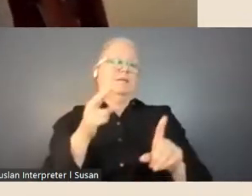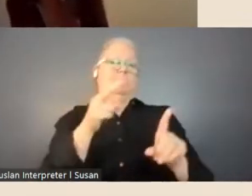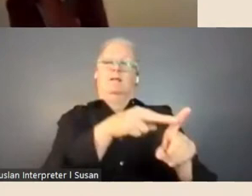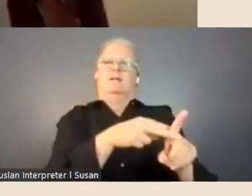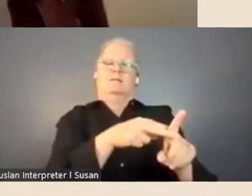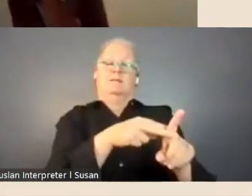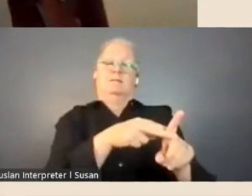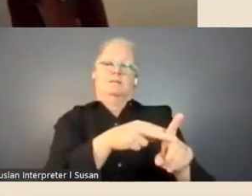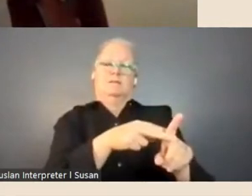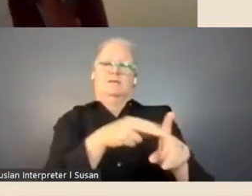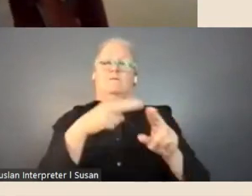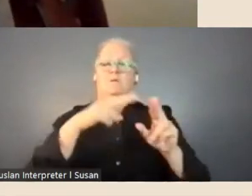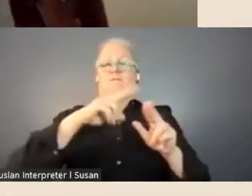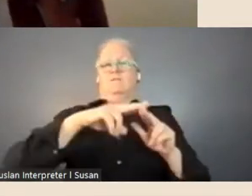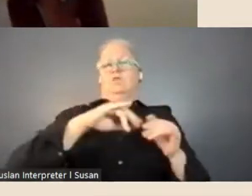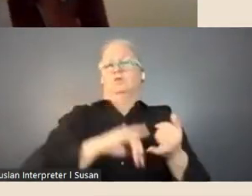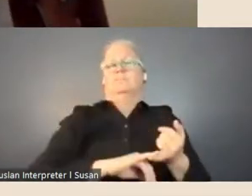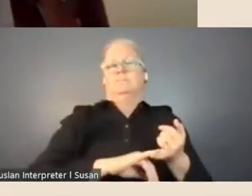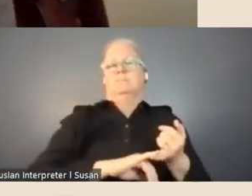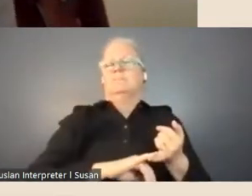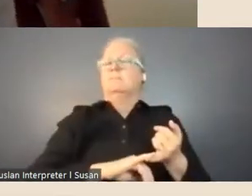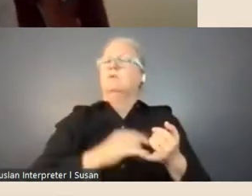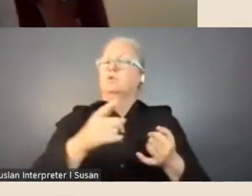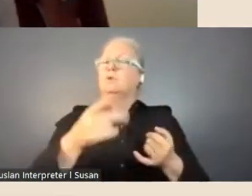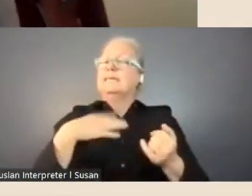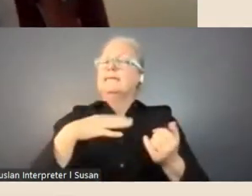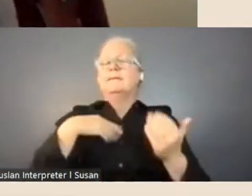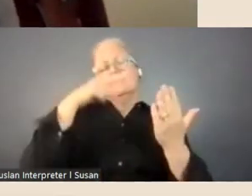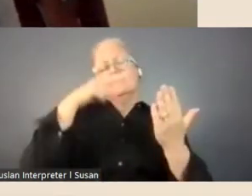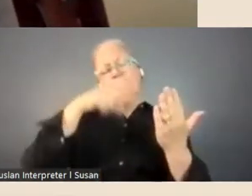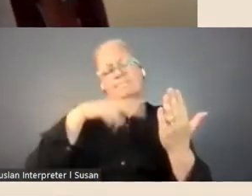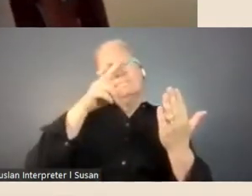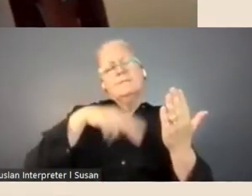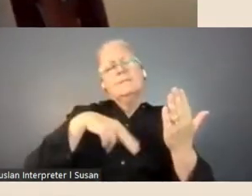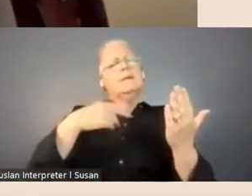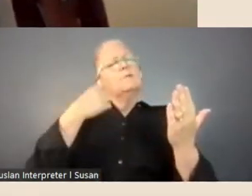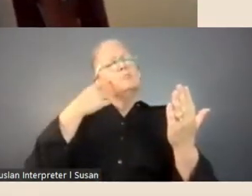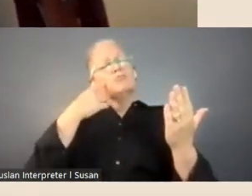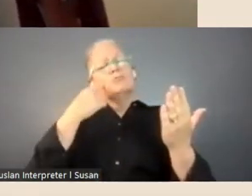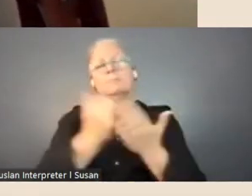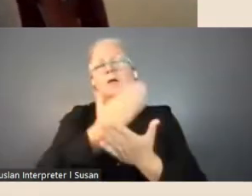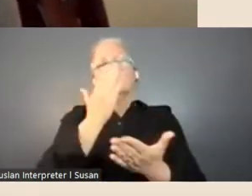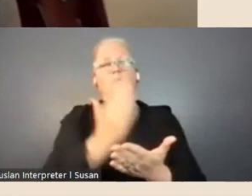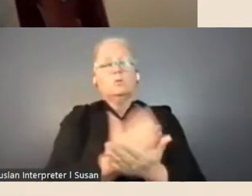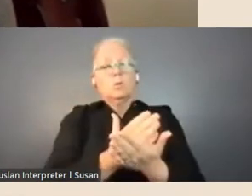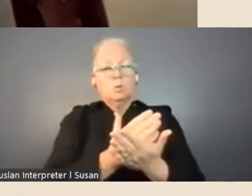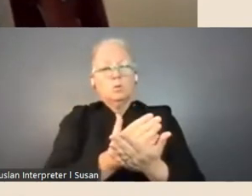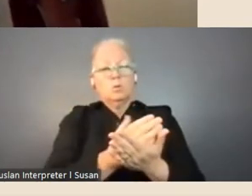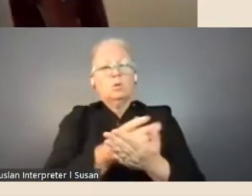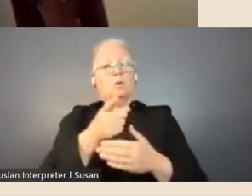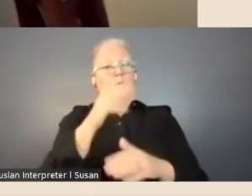So do have a look at the eligibility guidelines on the website for that specific information around